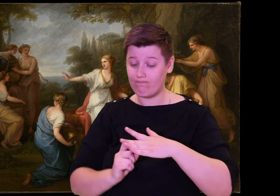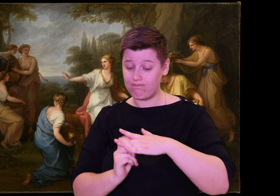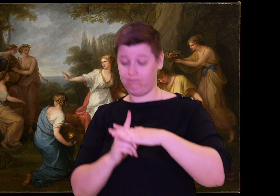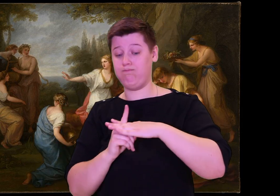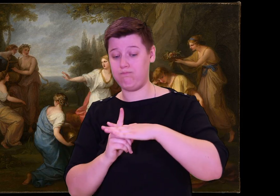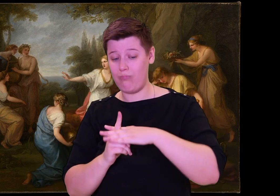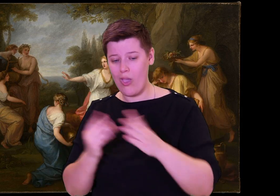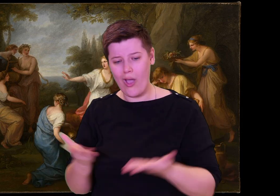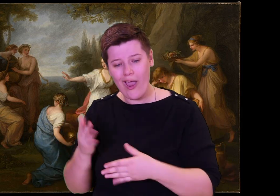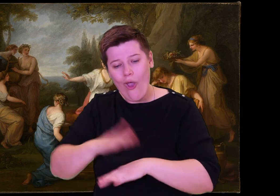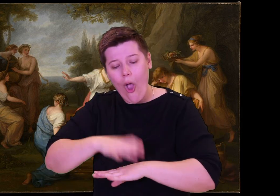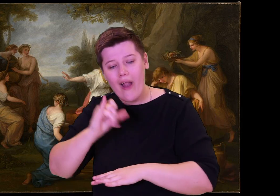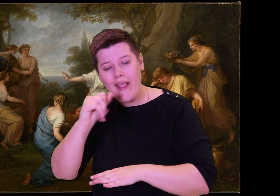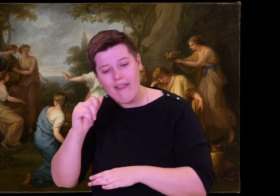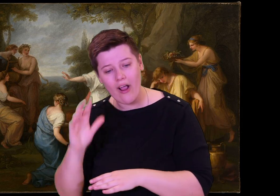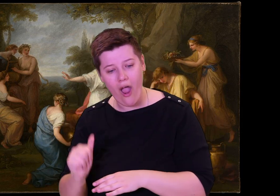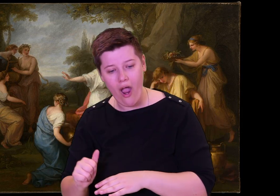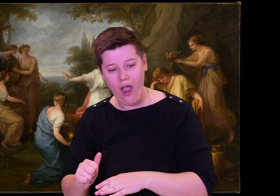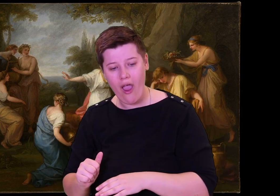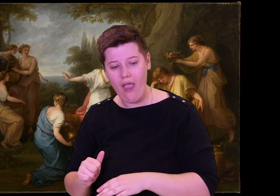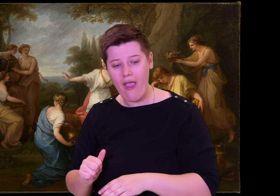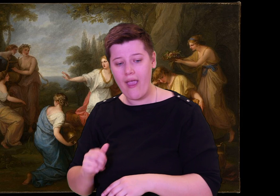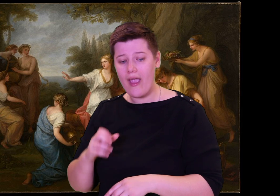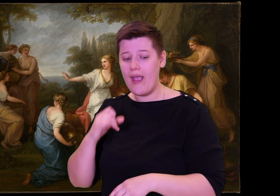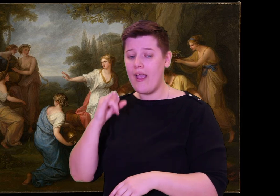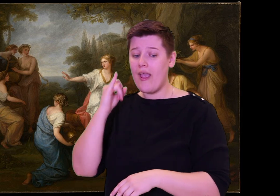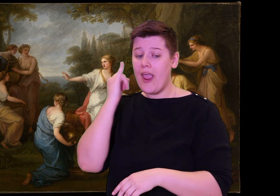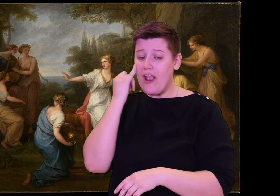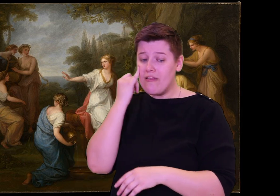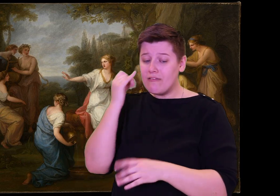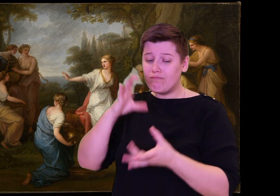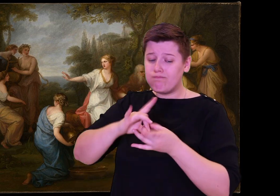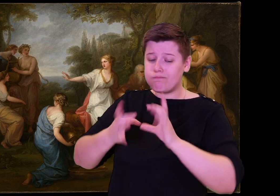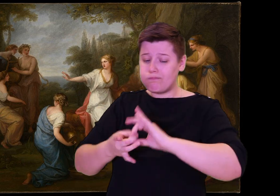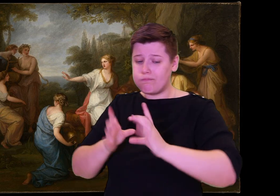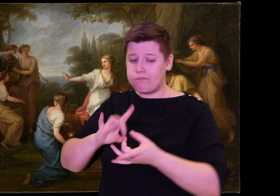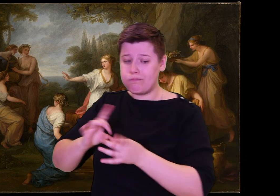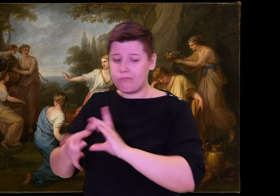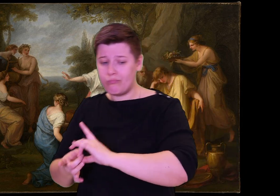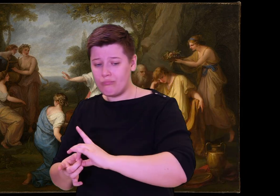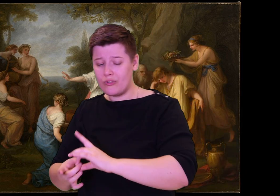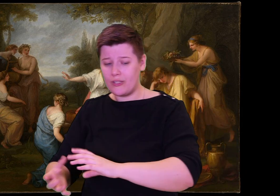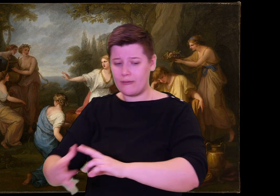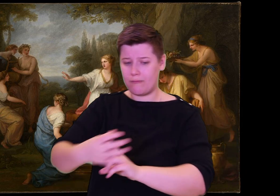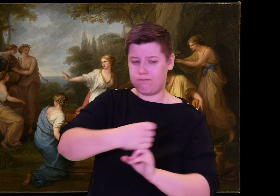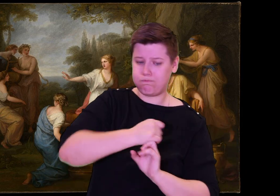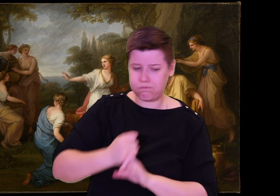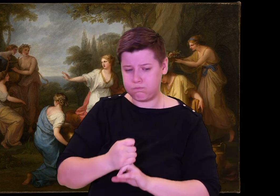He will not be gone much longer from his own dear native land, even if chains